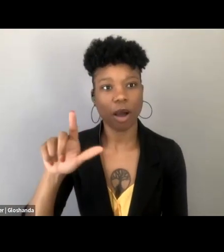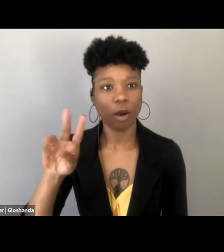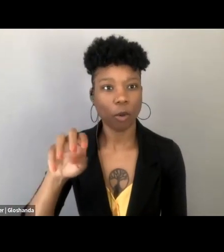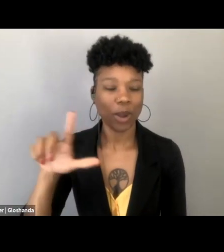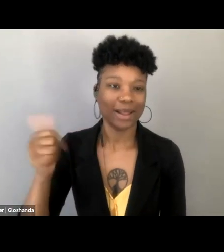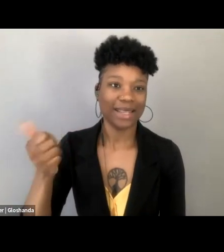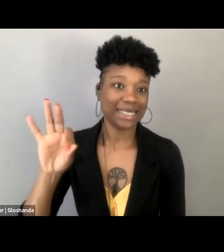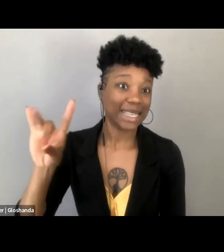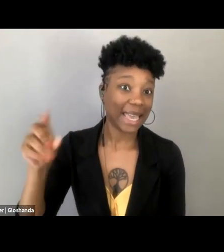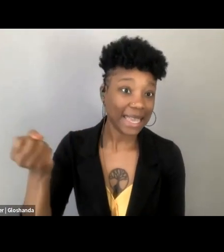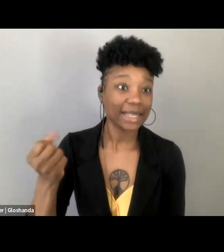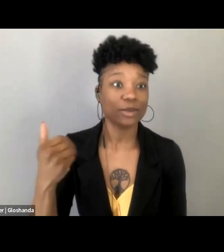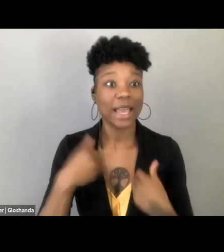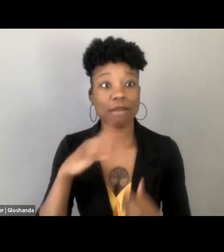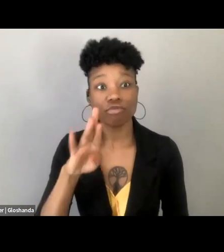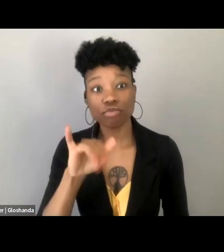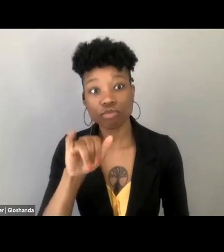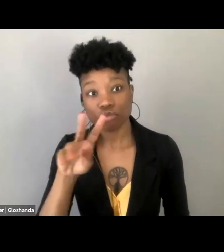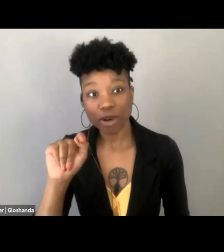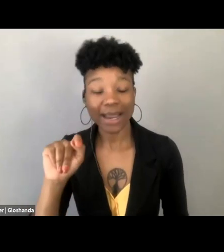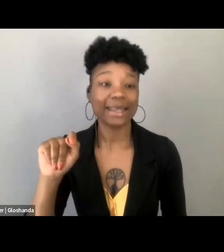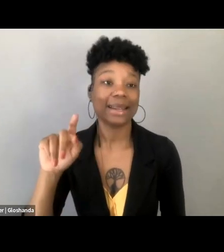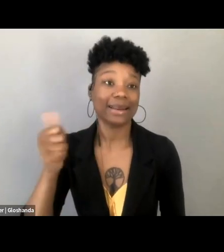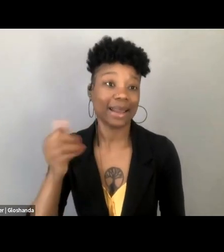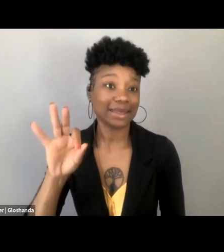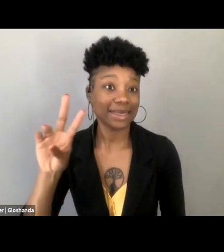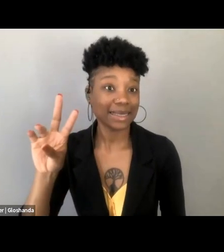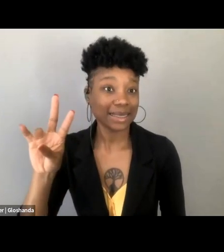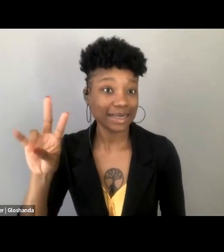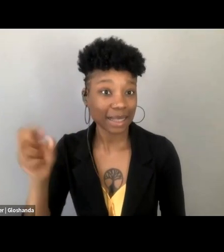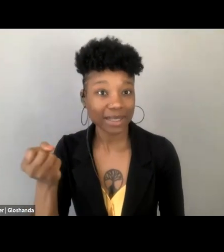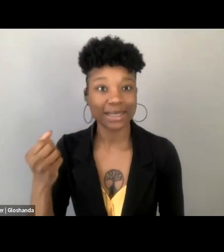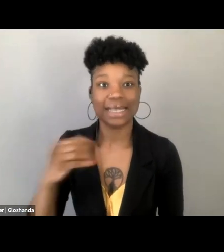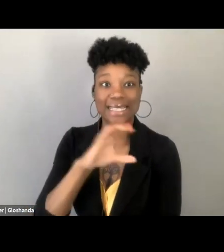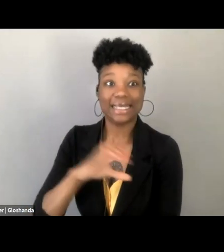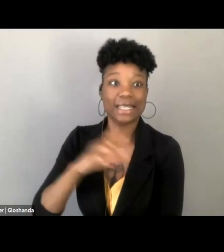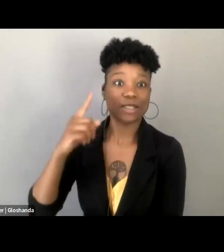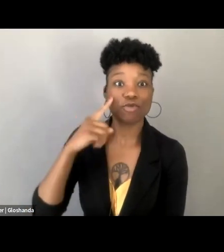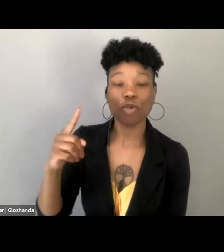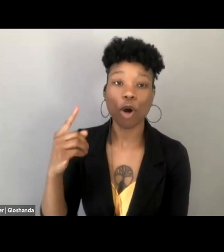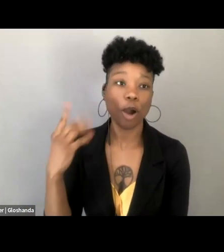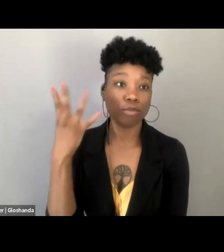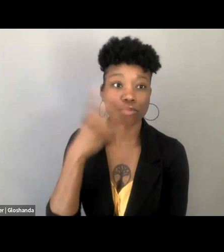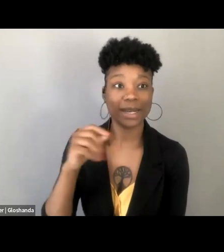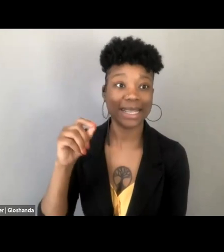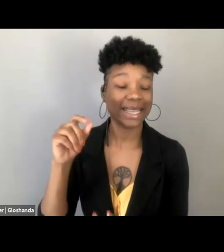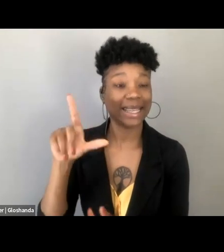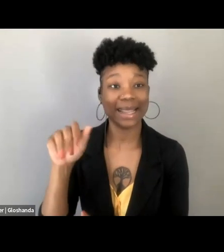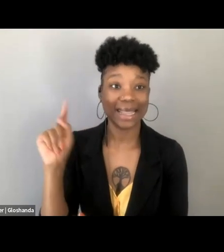Citizens for Decent Literature in the 60s, and all the way back to Comstock, and for the sake of time, sorry, I obviously five minutes is tough